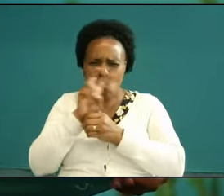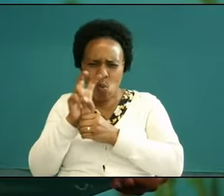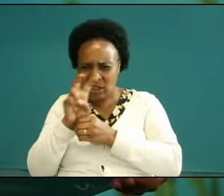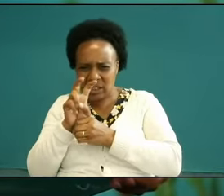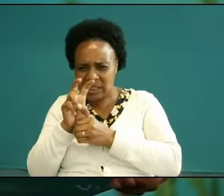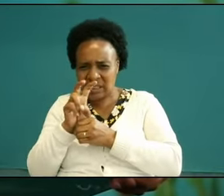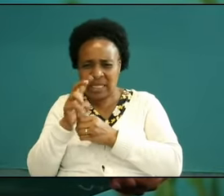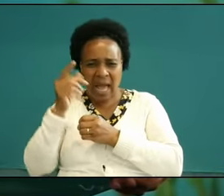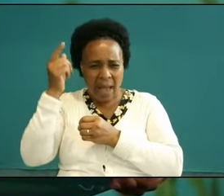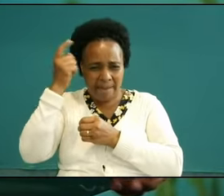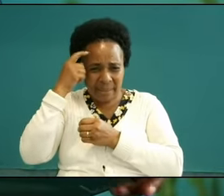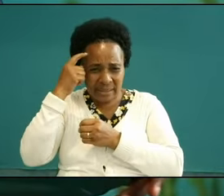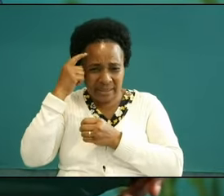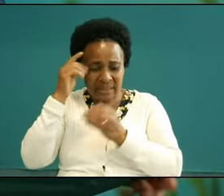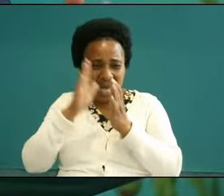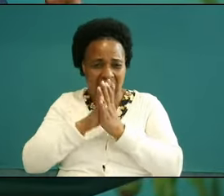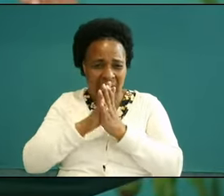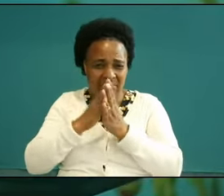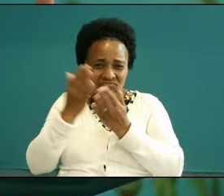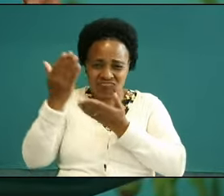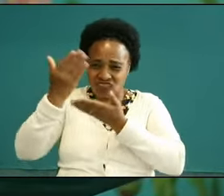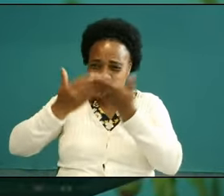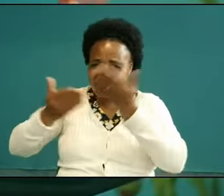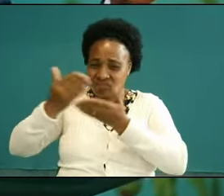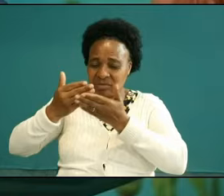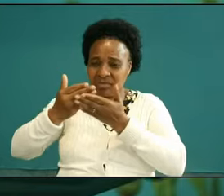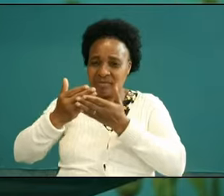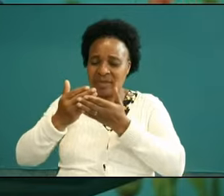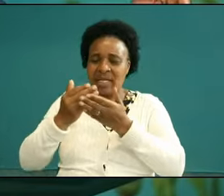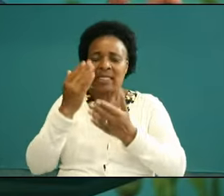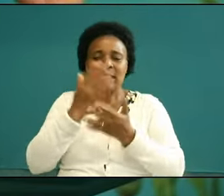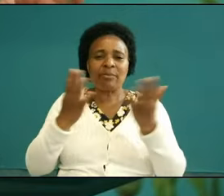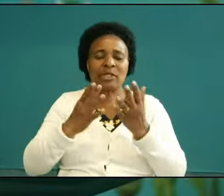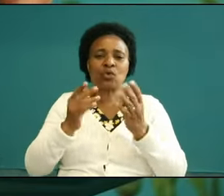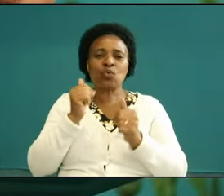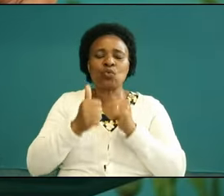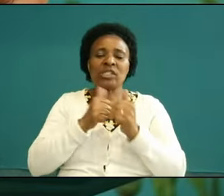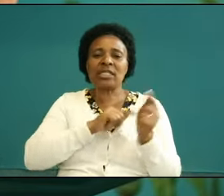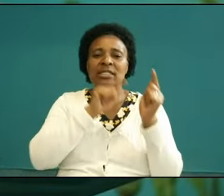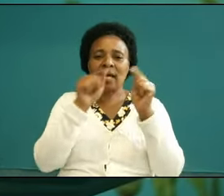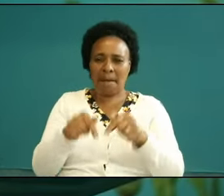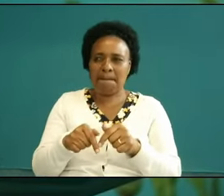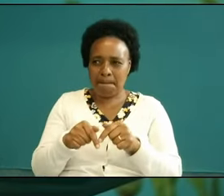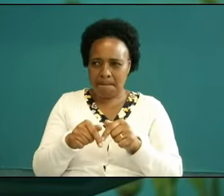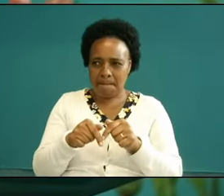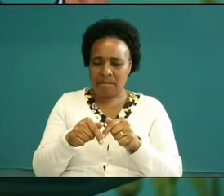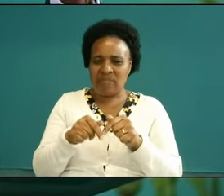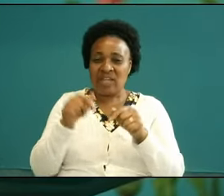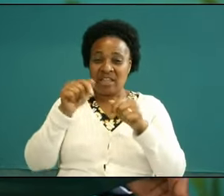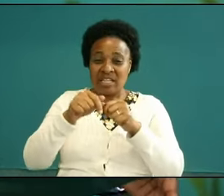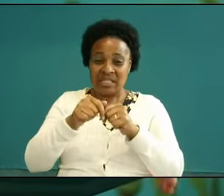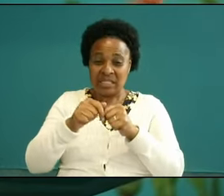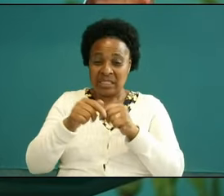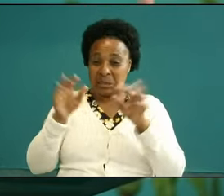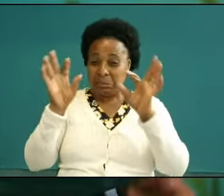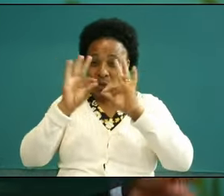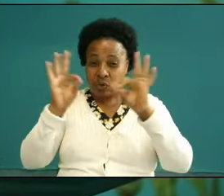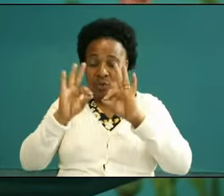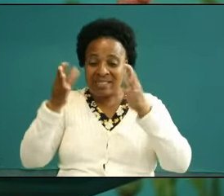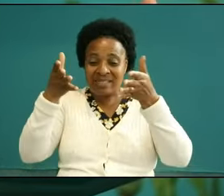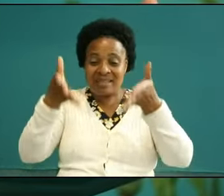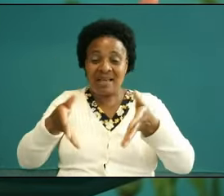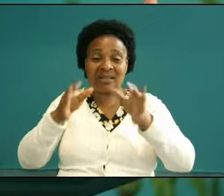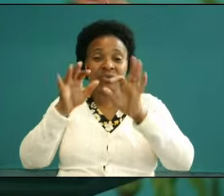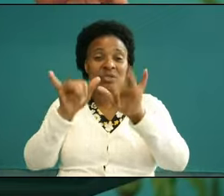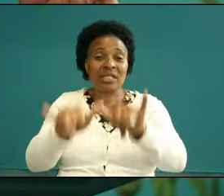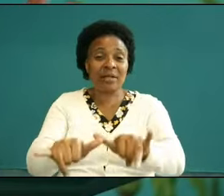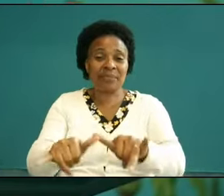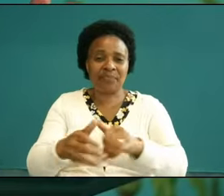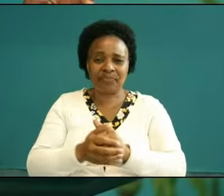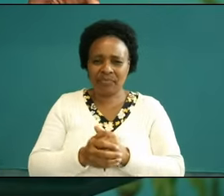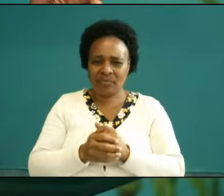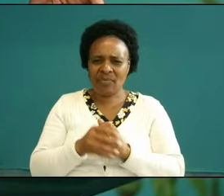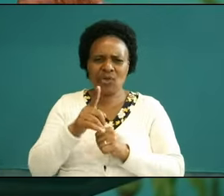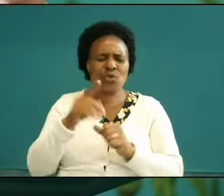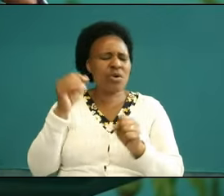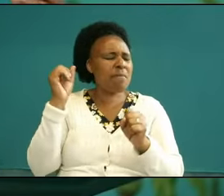and persistence know something that is coming to go this v string is here to stay you can't